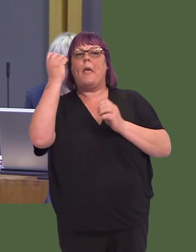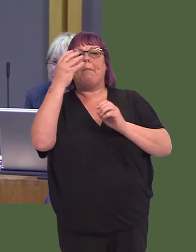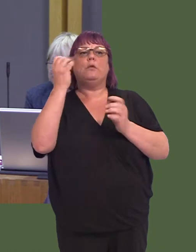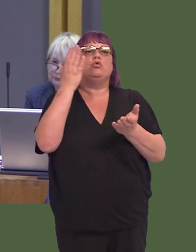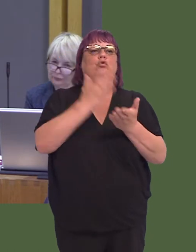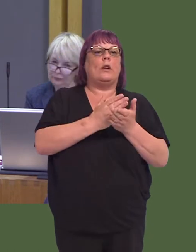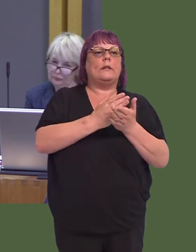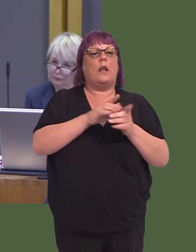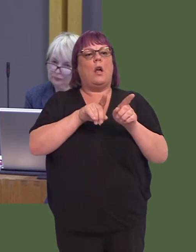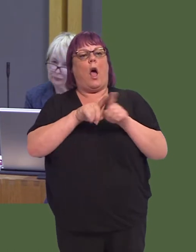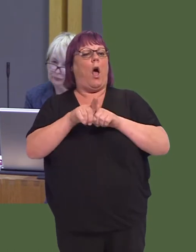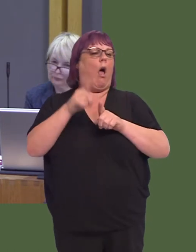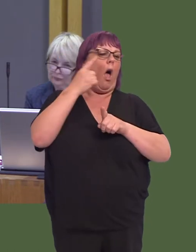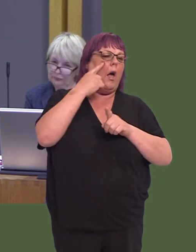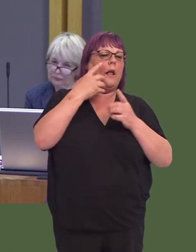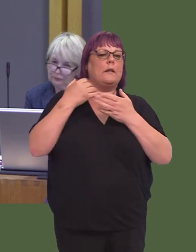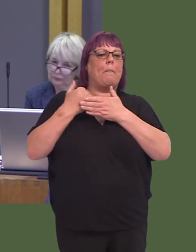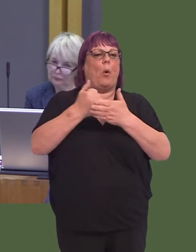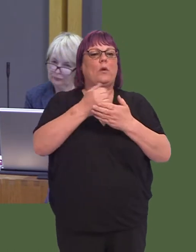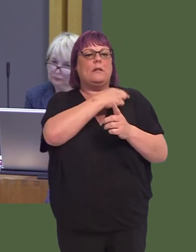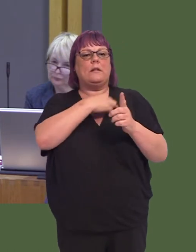being taken by the ambulance trust to support its staff.